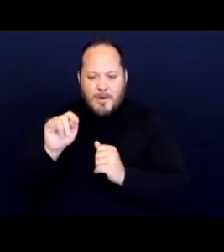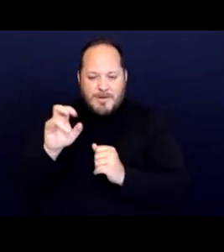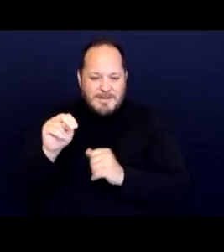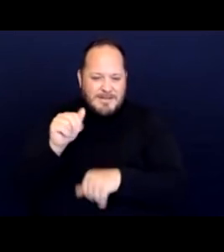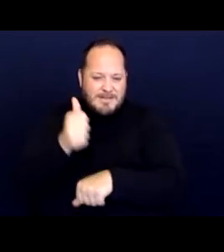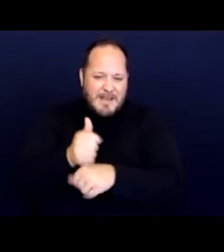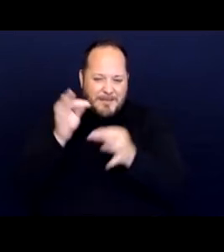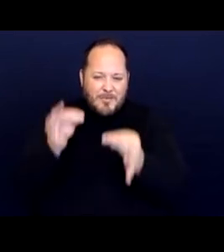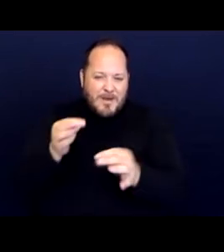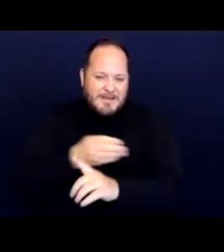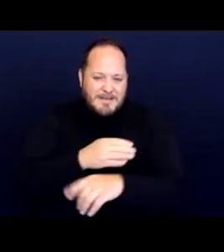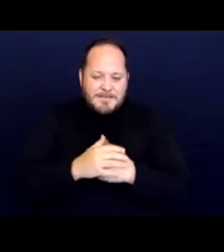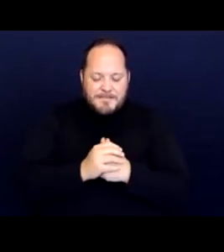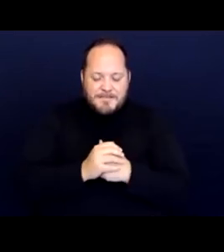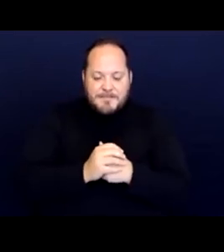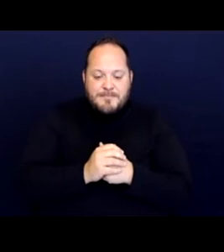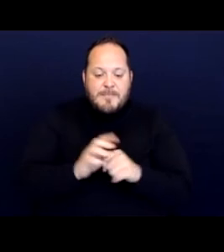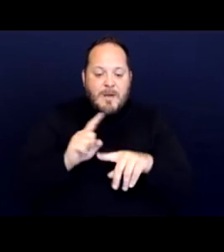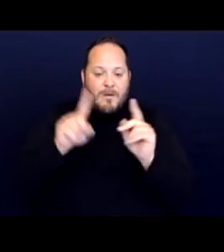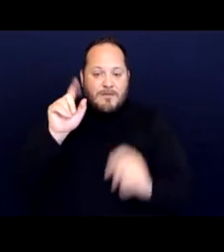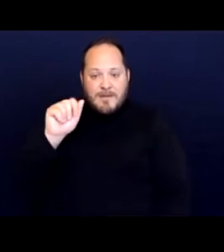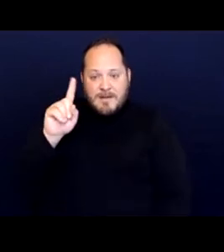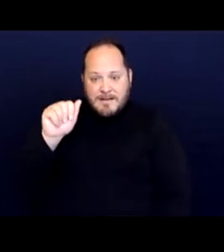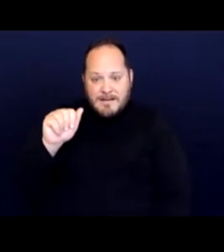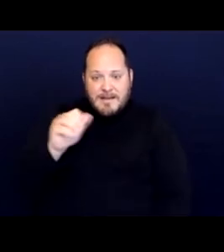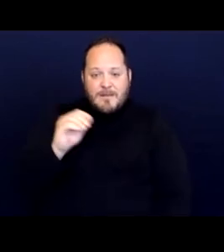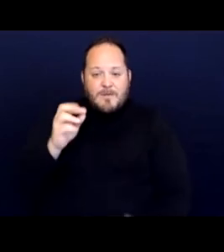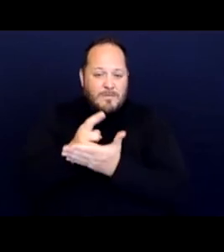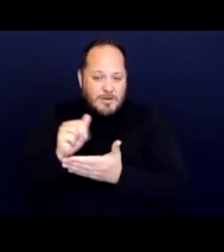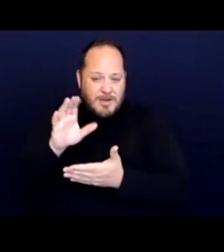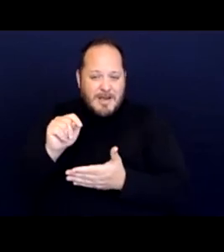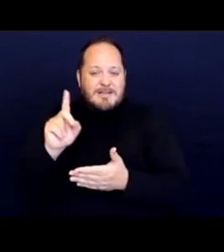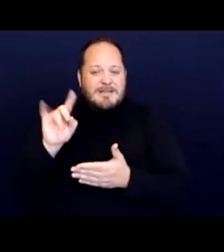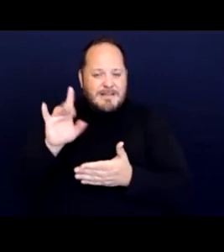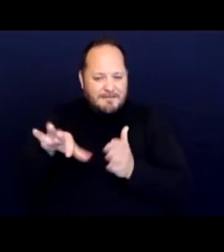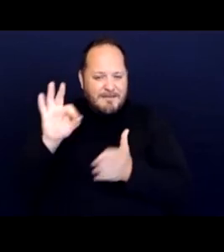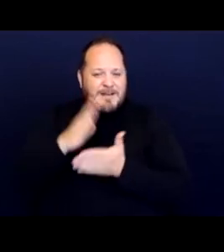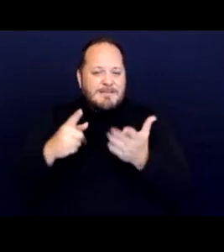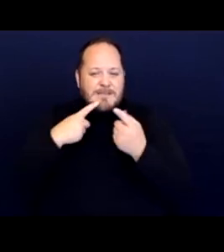However the ADA Rehabilitation Act claims did find some success. Summary judgment was granted